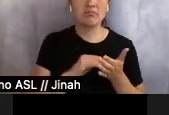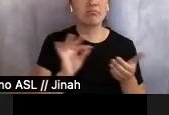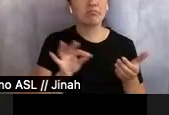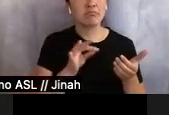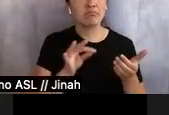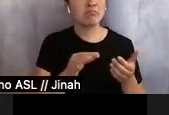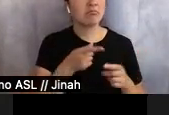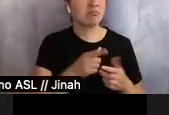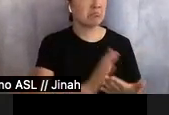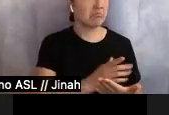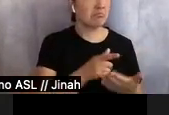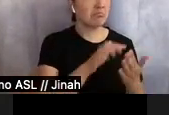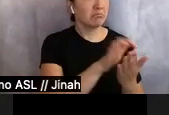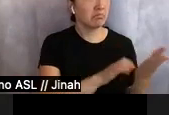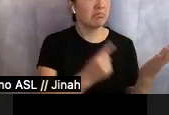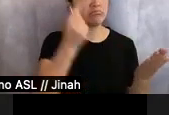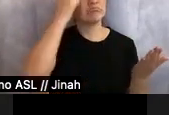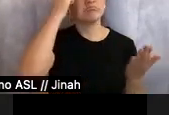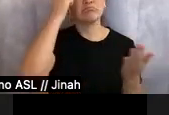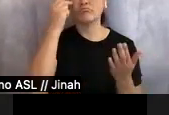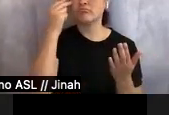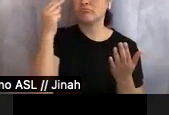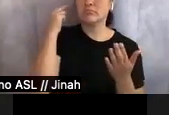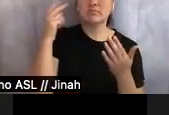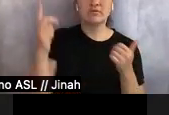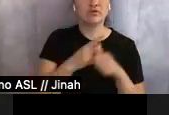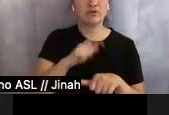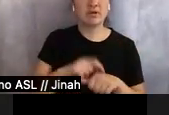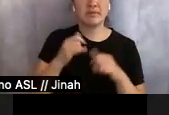She thought of the first time she played in front of Miss Satomi, in the park with the ducks.